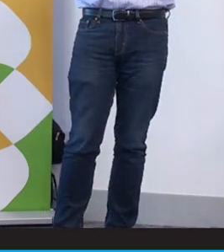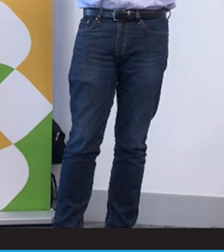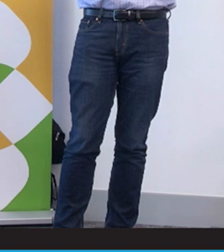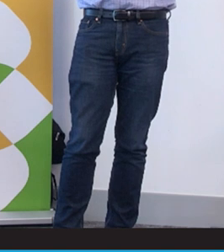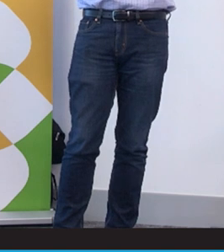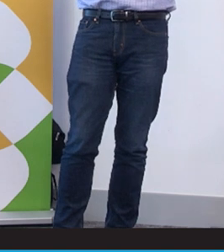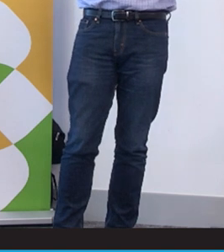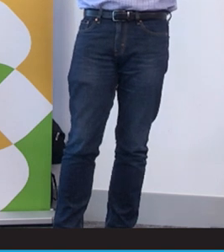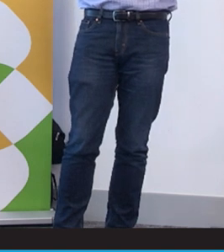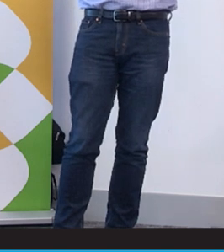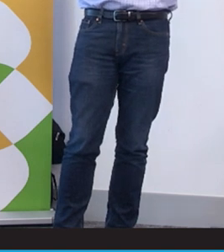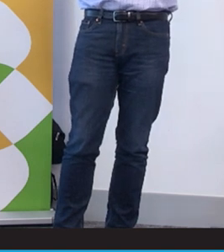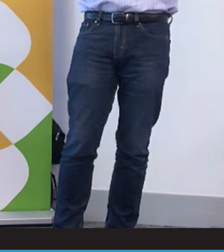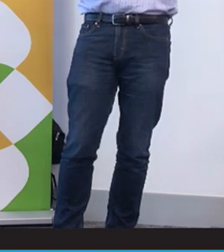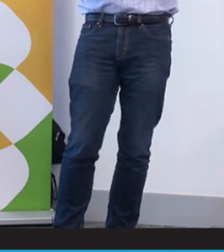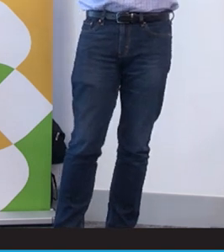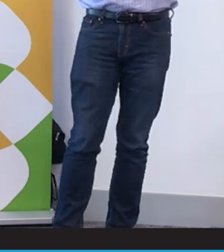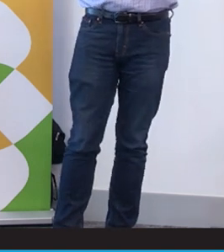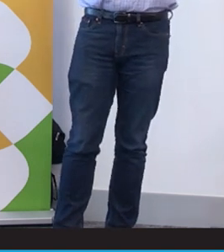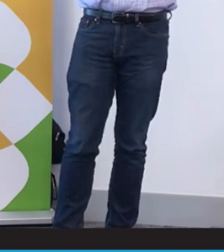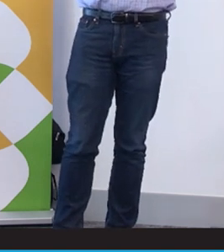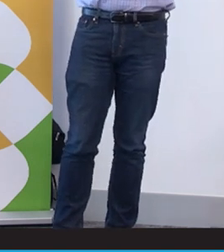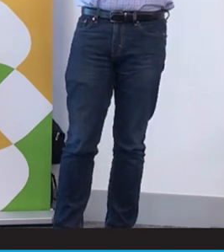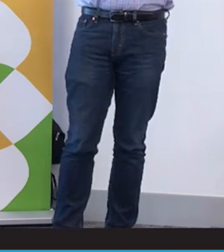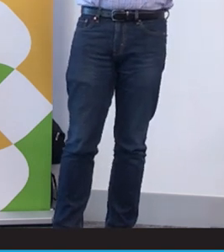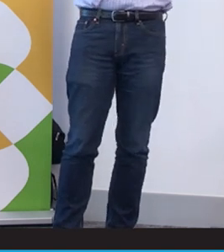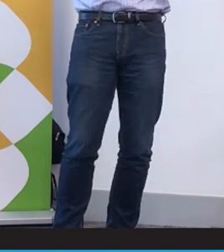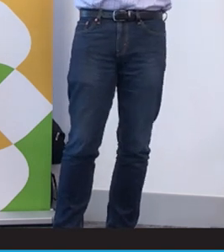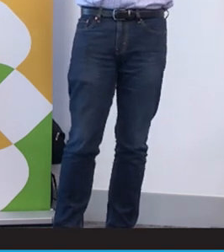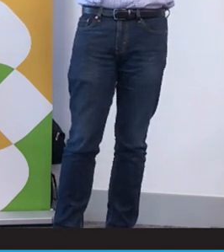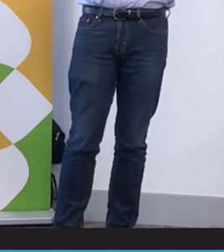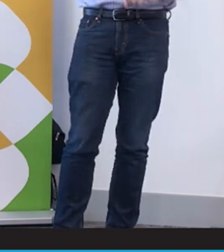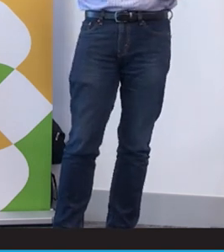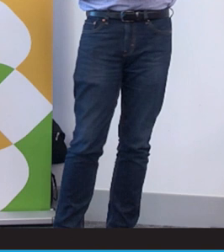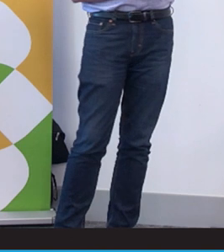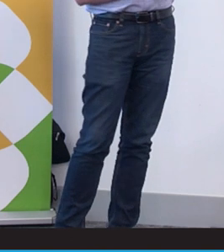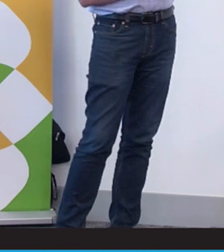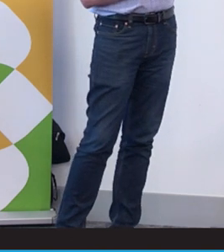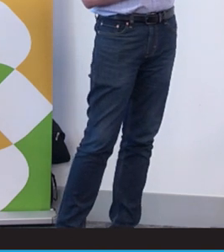a child to Auslan by two years, it will have run on effects in terms of language deprivation and